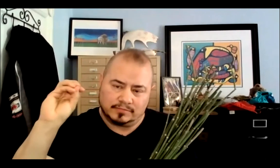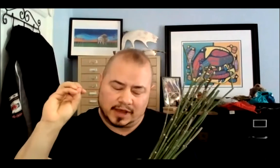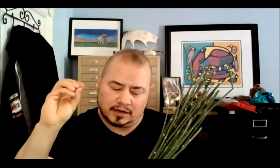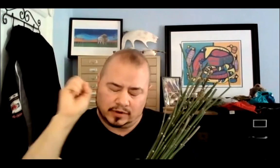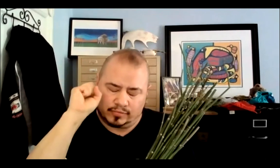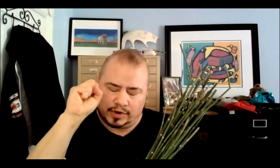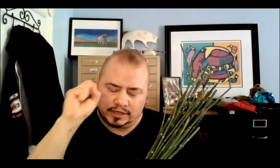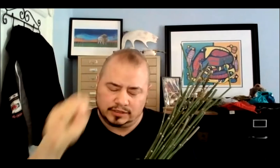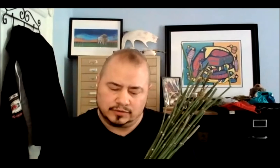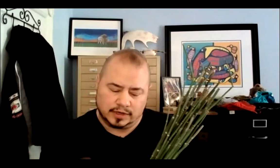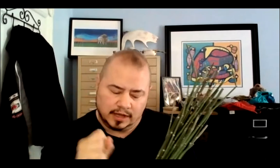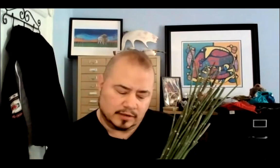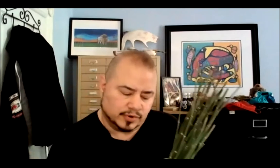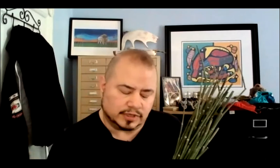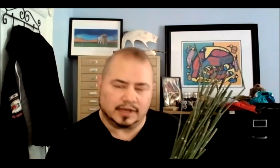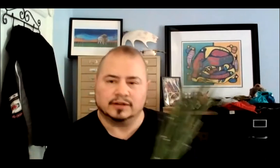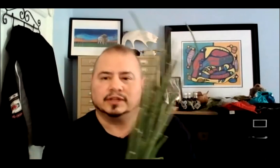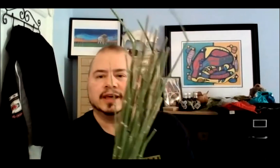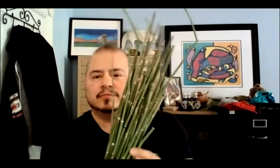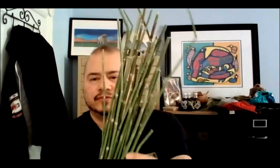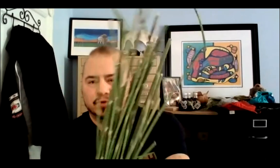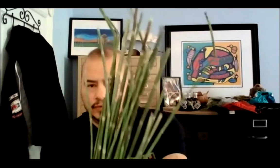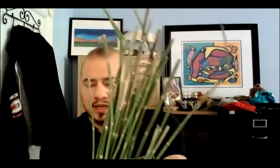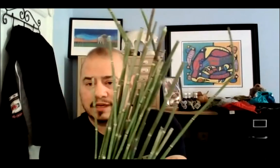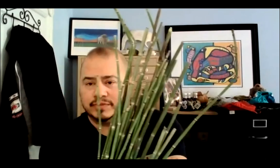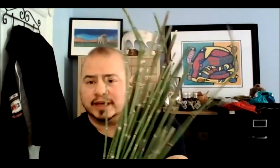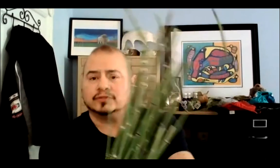that tobacco, and pray into it, and put it down on the land before you take a plant